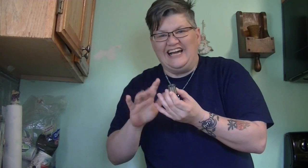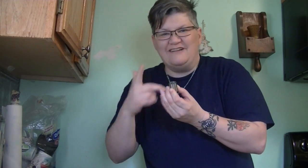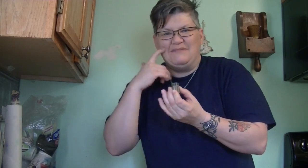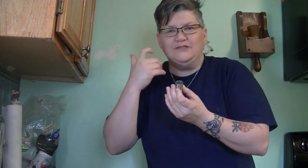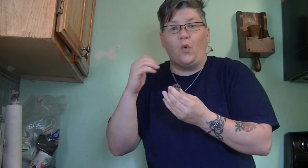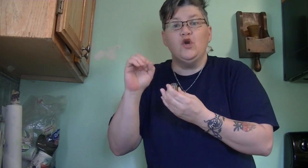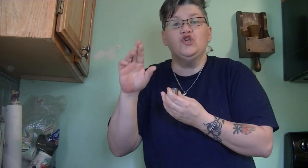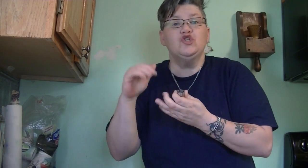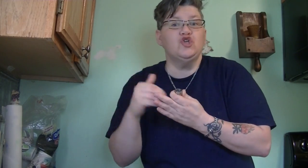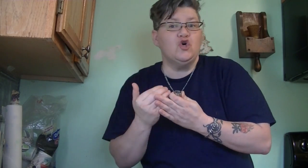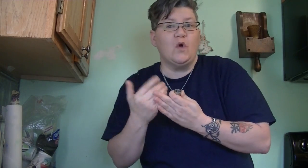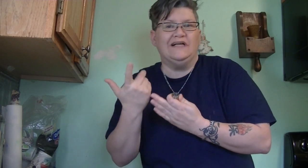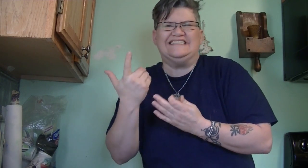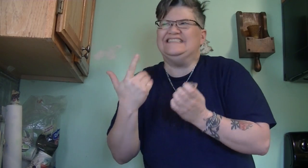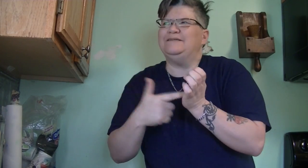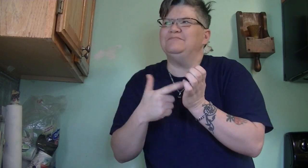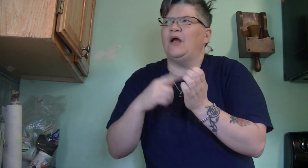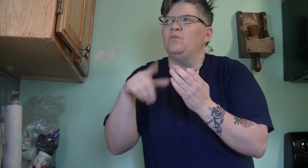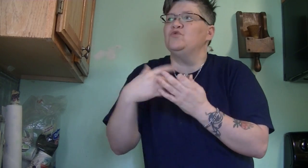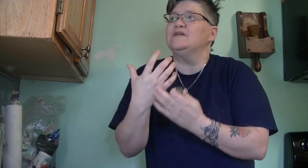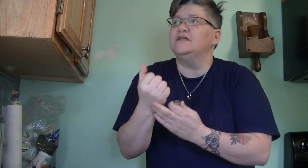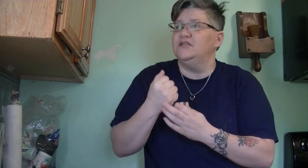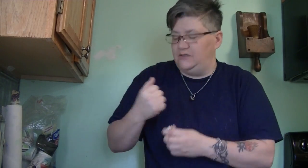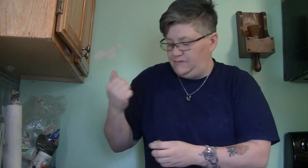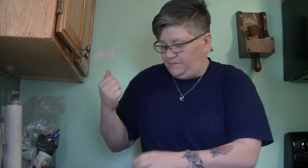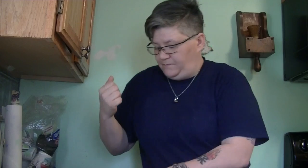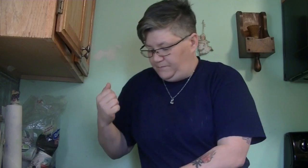needs cleaning because or it's new Sometimes you get